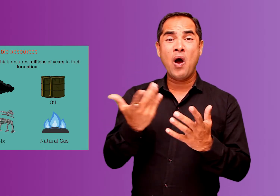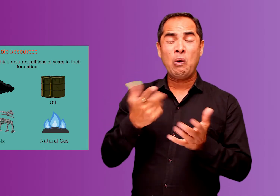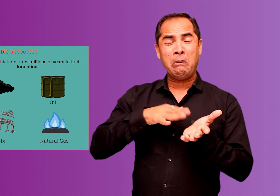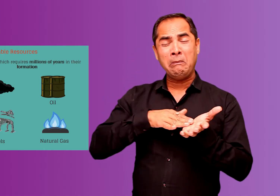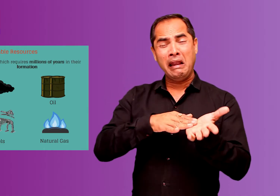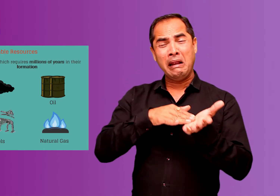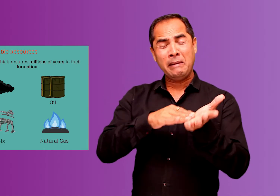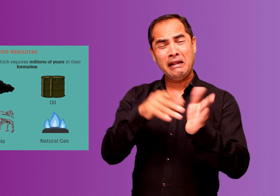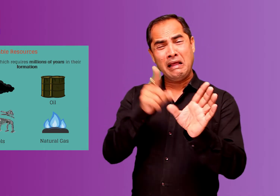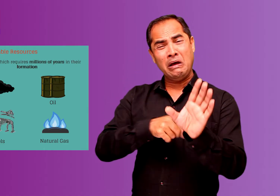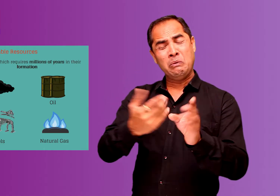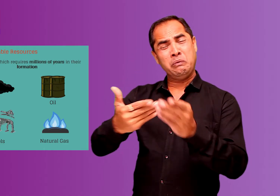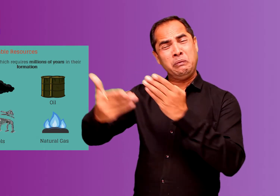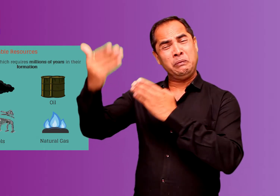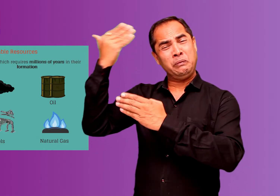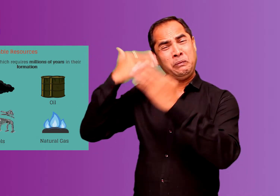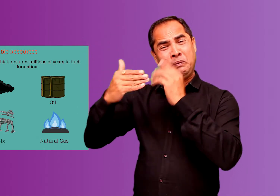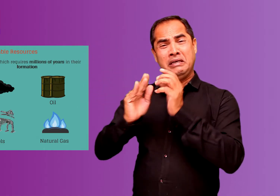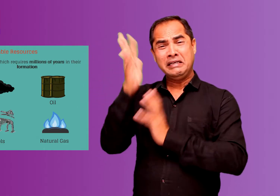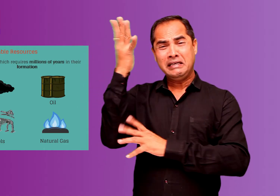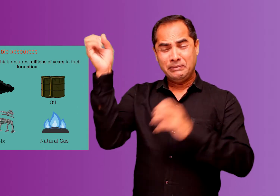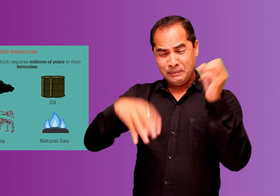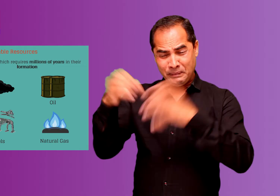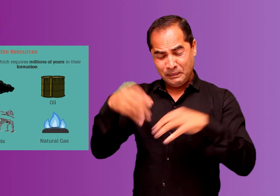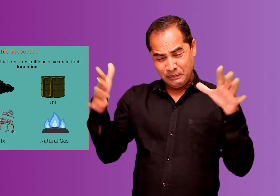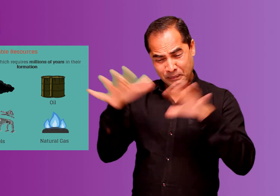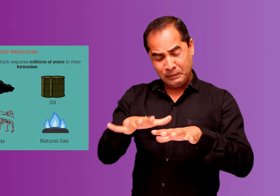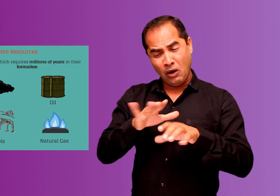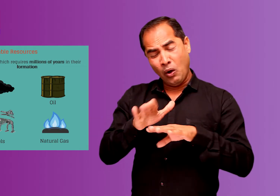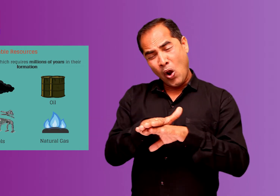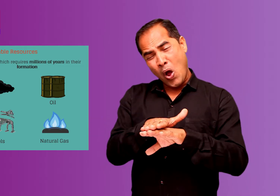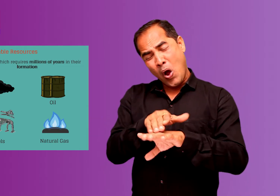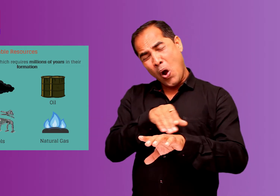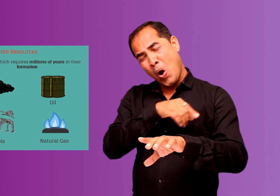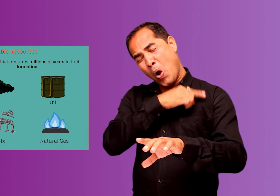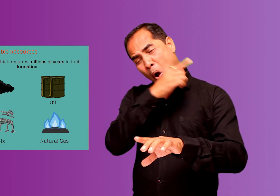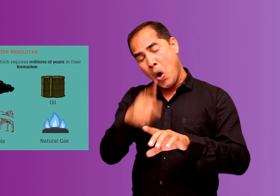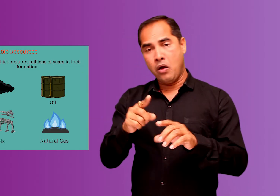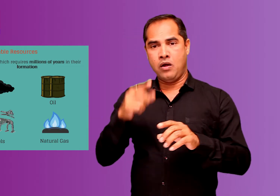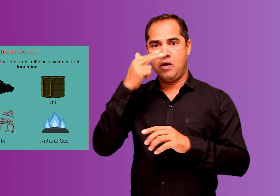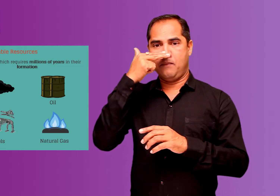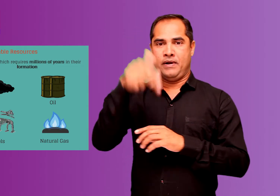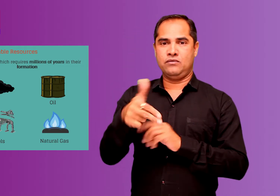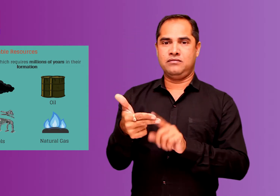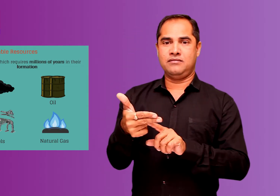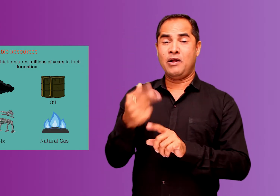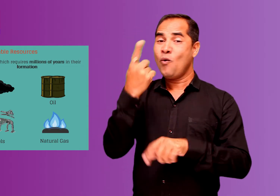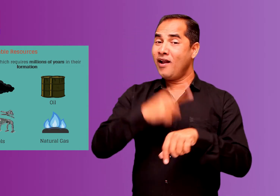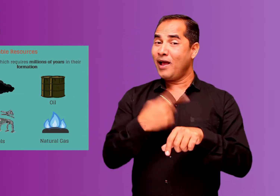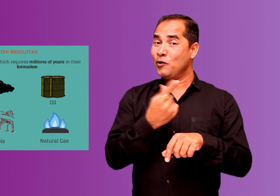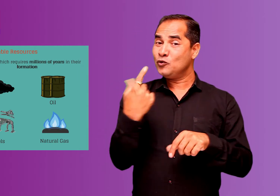and coal take millions of years in their formation it takes a long time to create